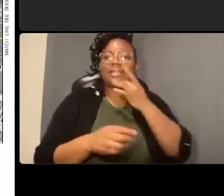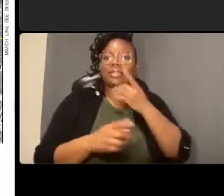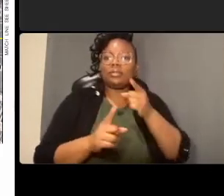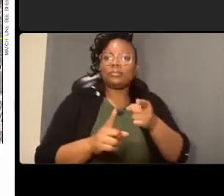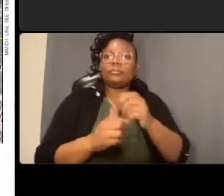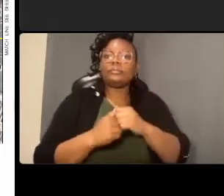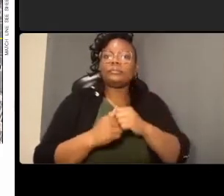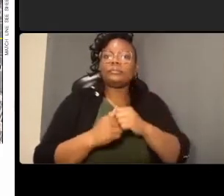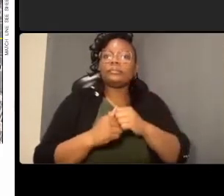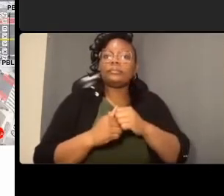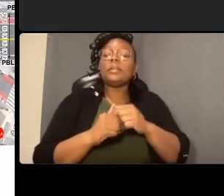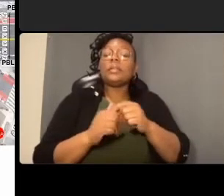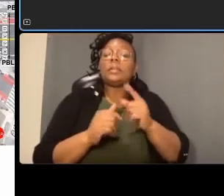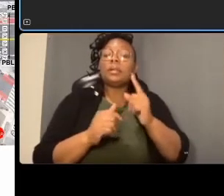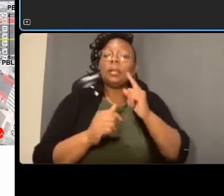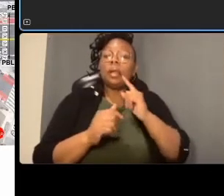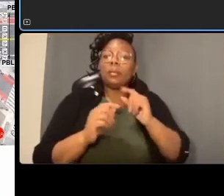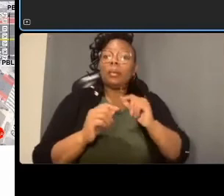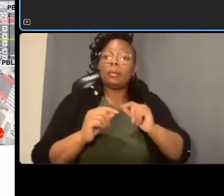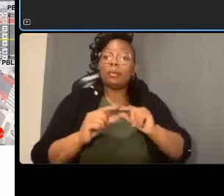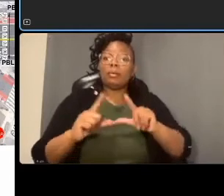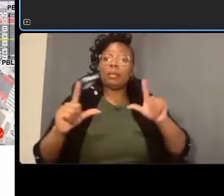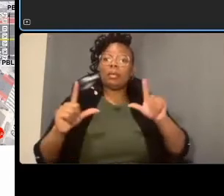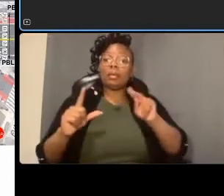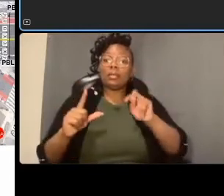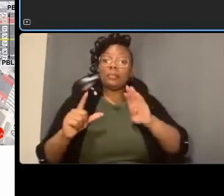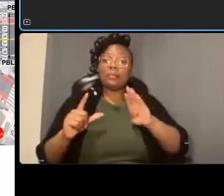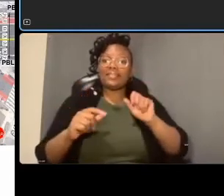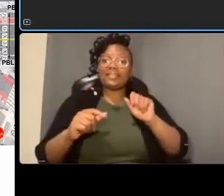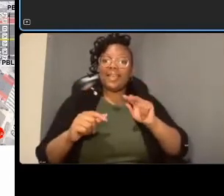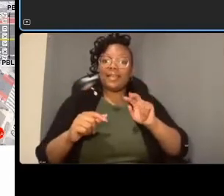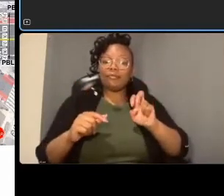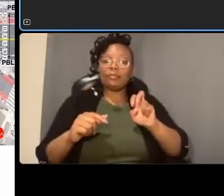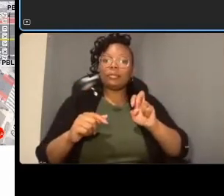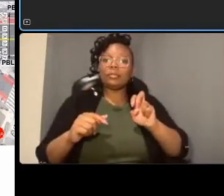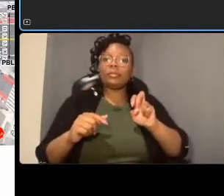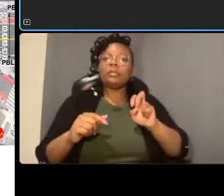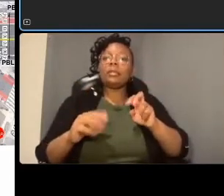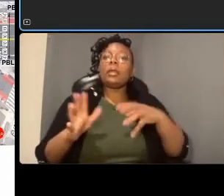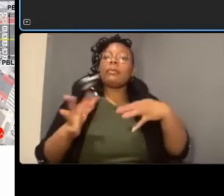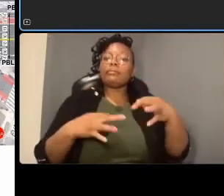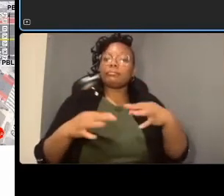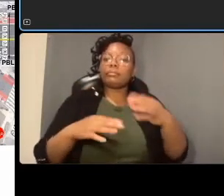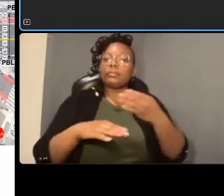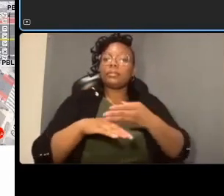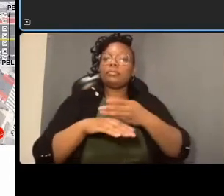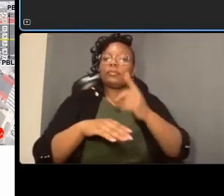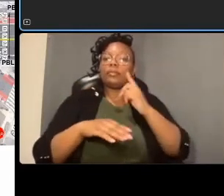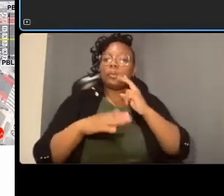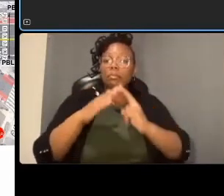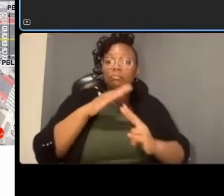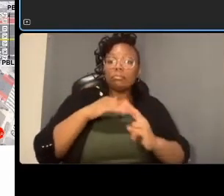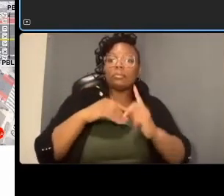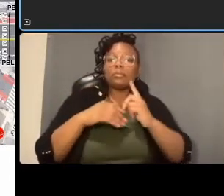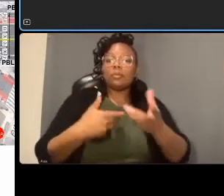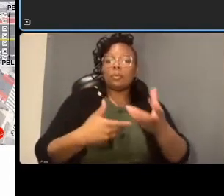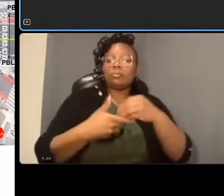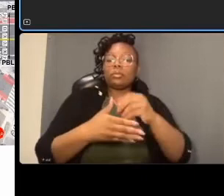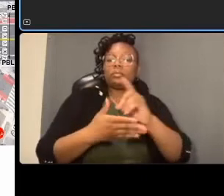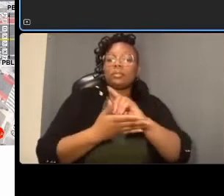an improvement that we anticipate incorporating into the design ge3 will attempt to uh eliminate